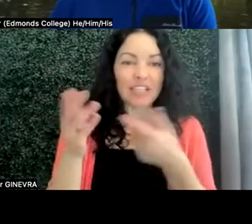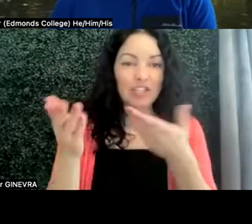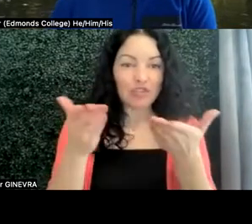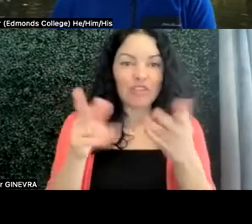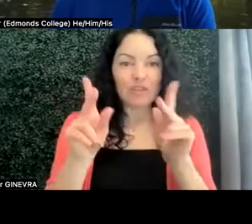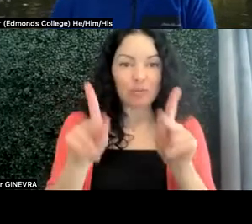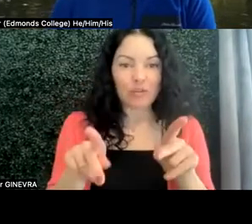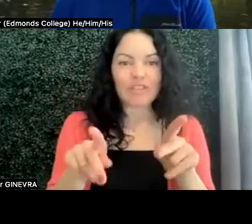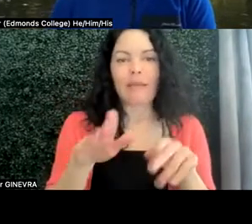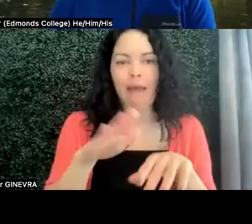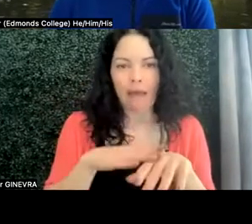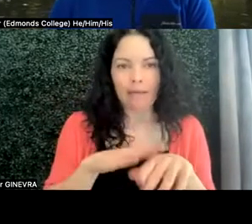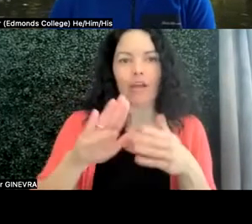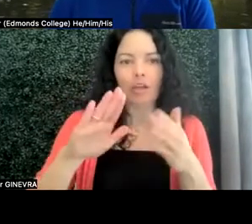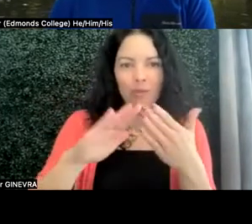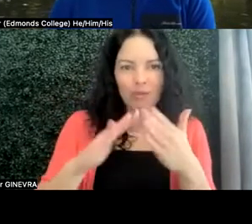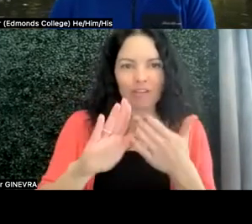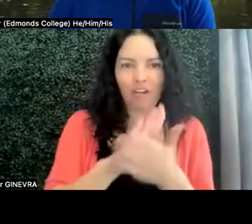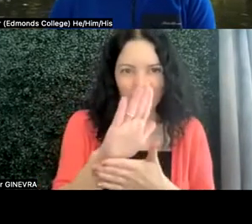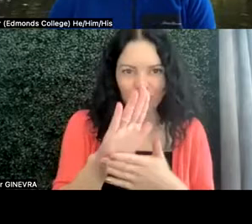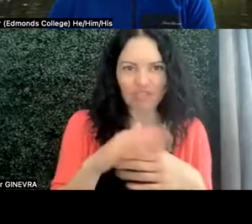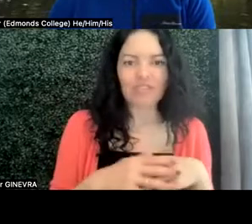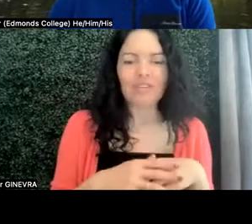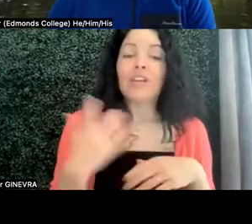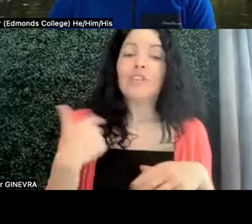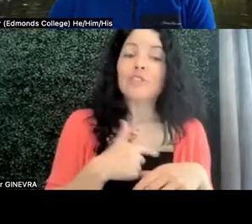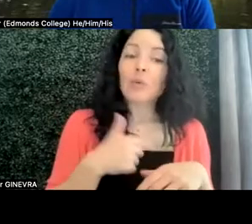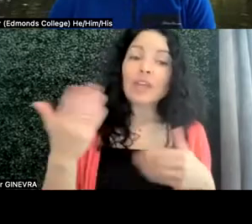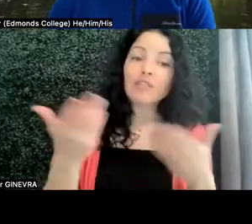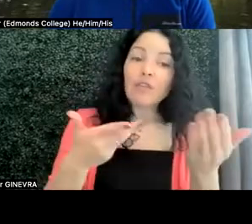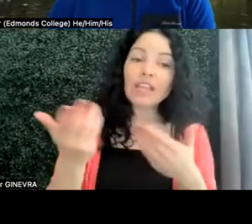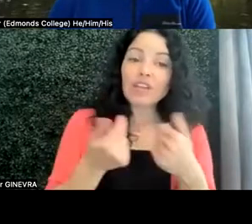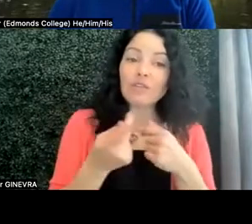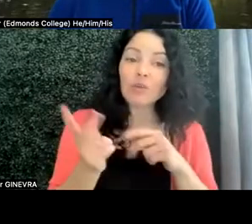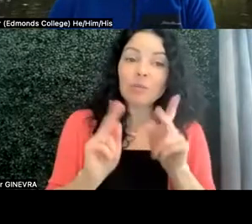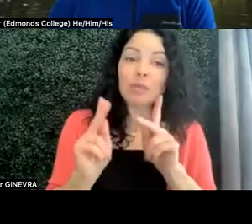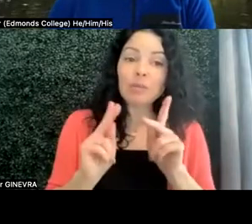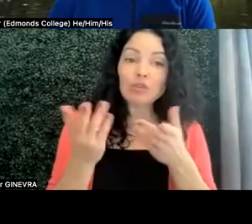college campus, and we've invited a few folks to serve as a panelist.